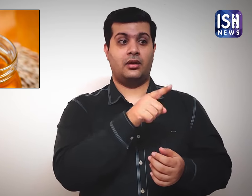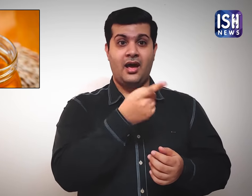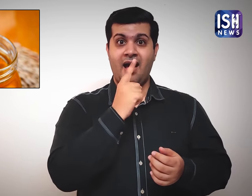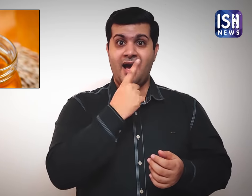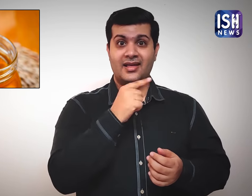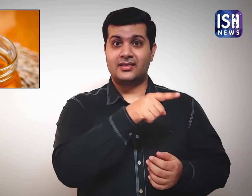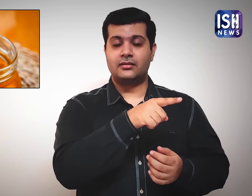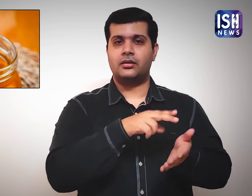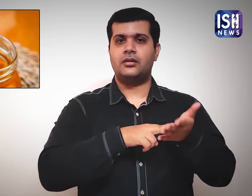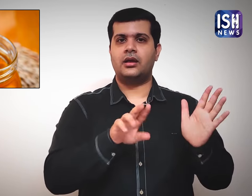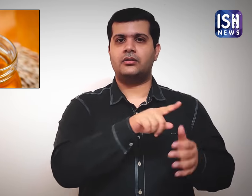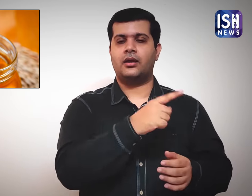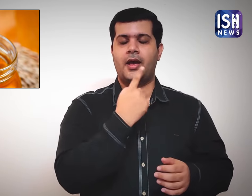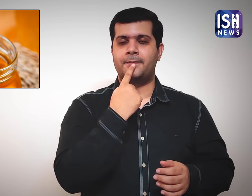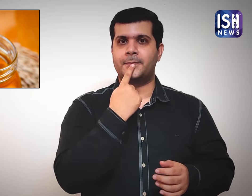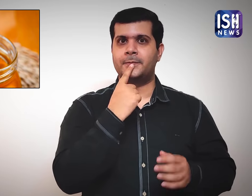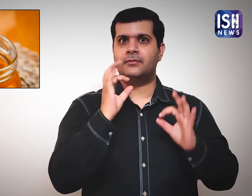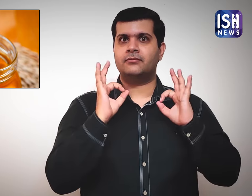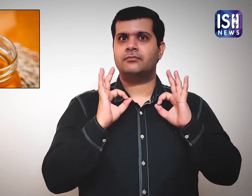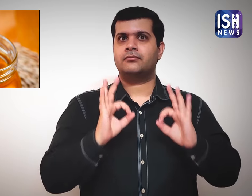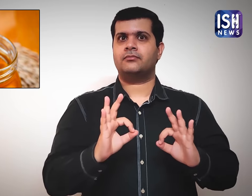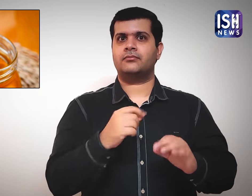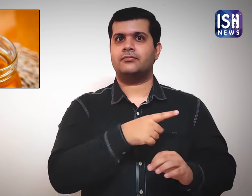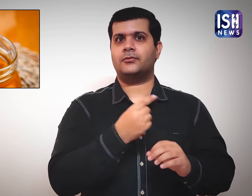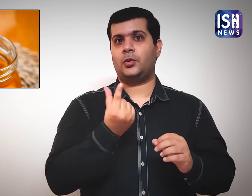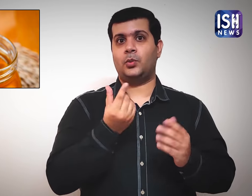Honey is natural, it even tastes good and is beneficial.